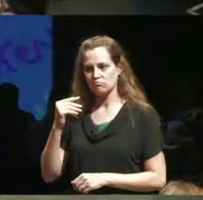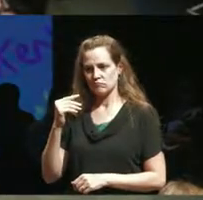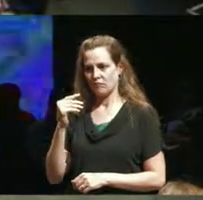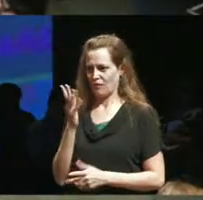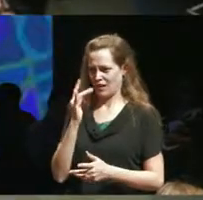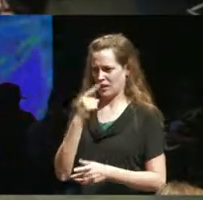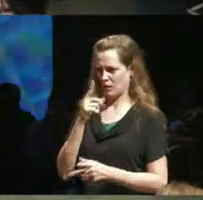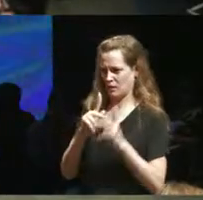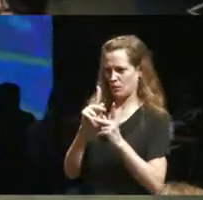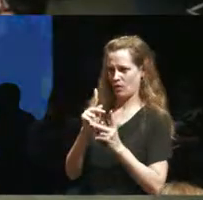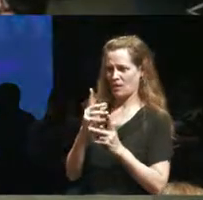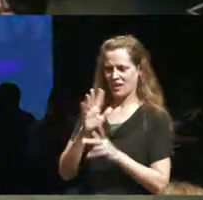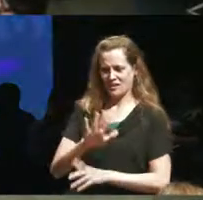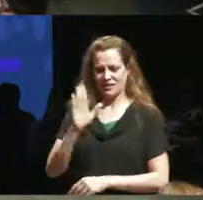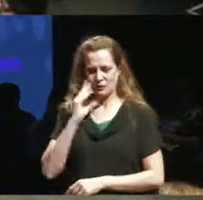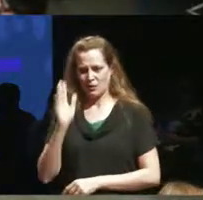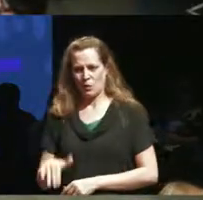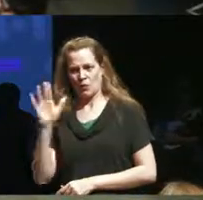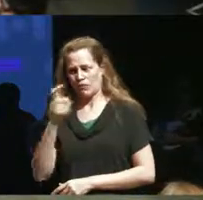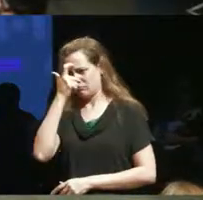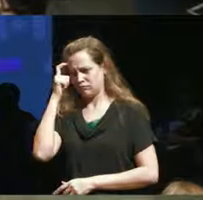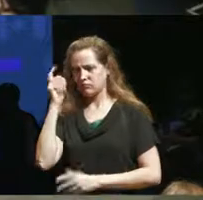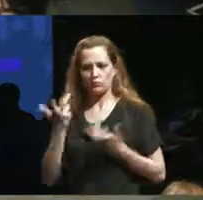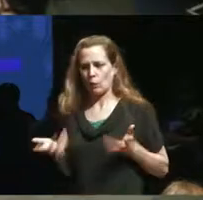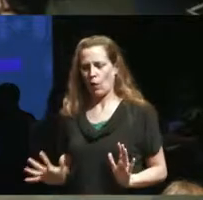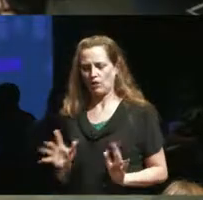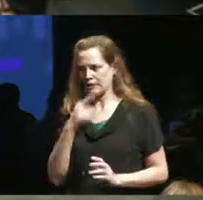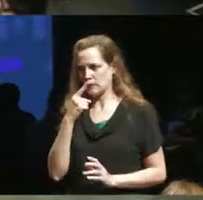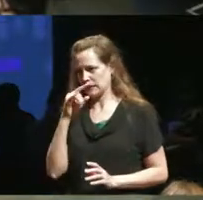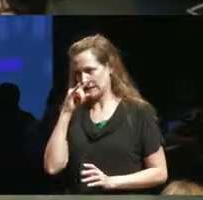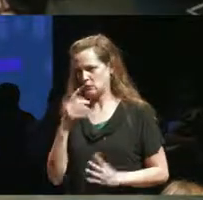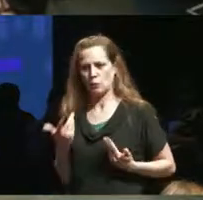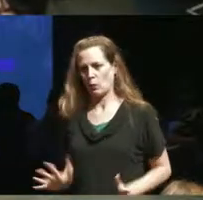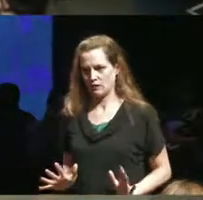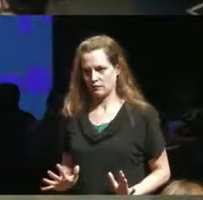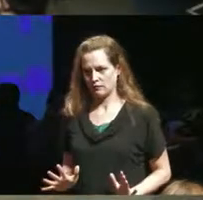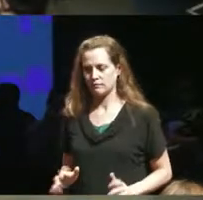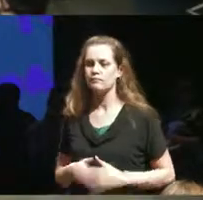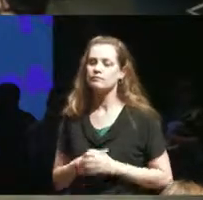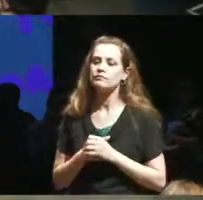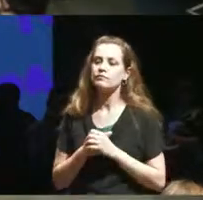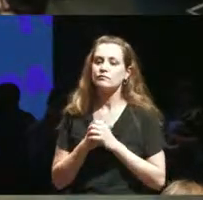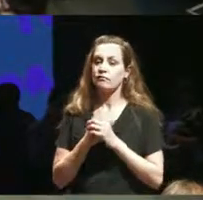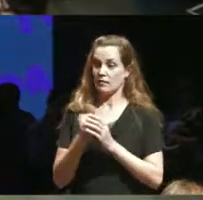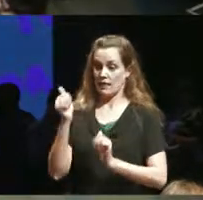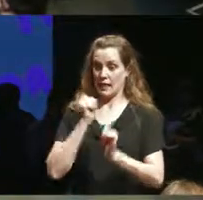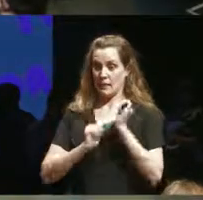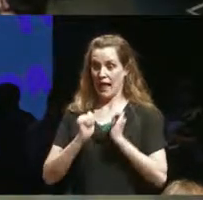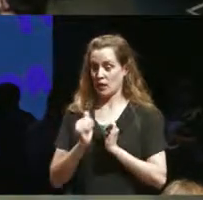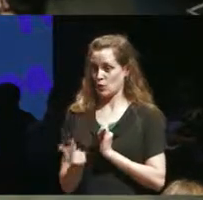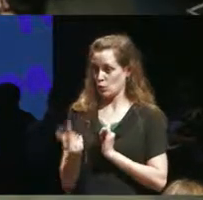and the play was even though the play only had two characters it was an